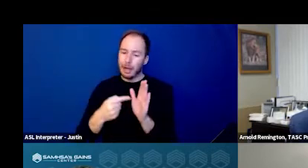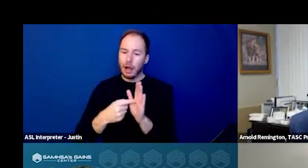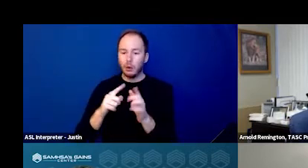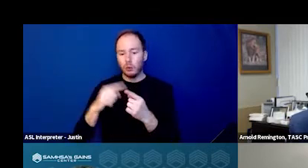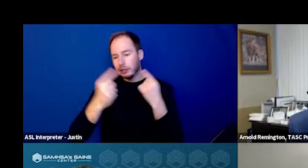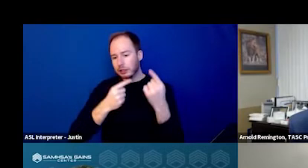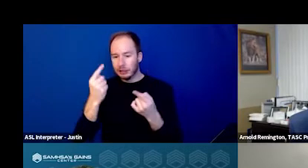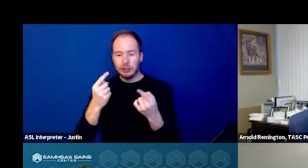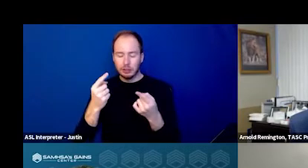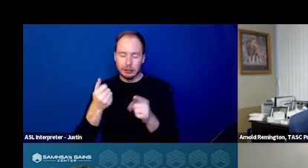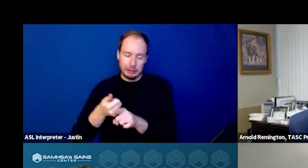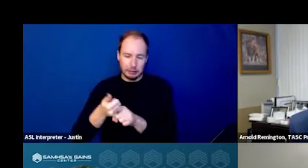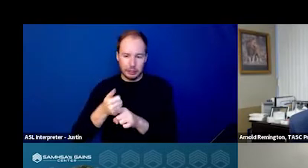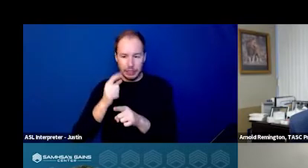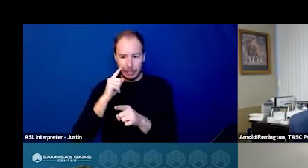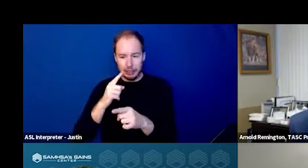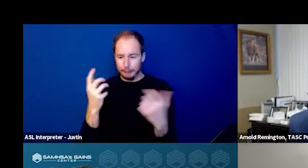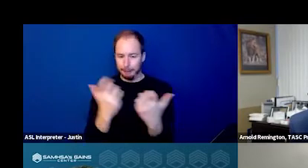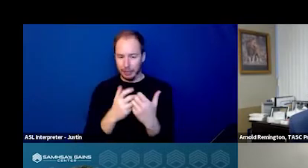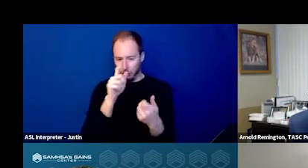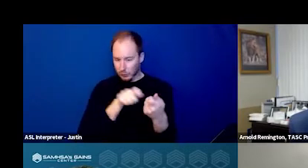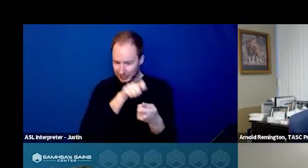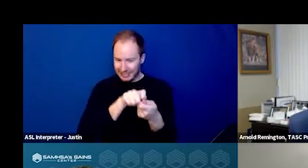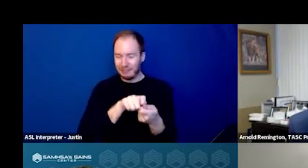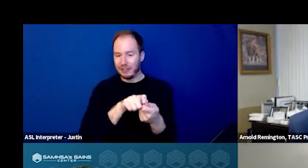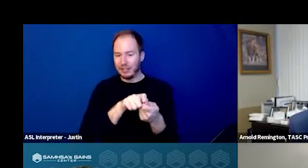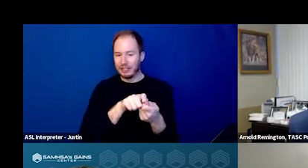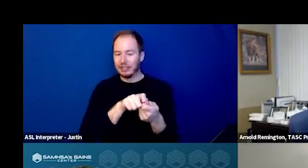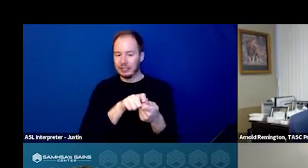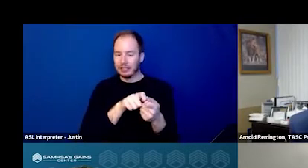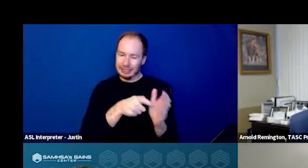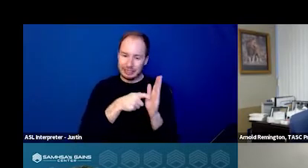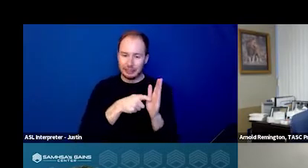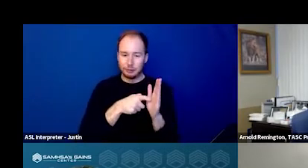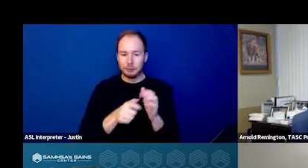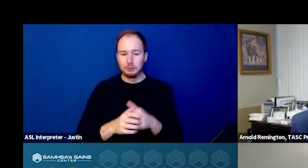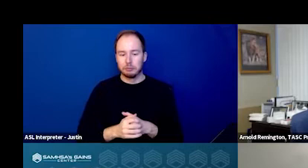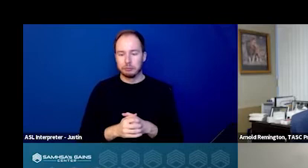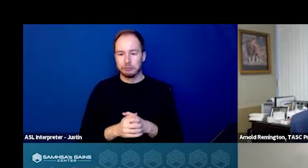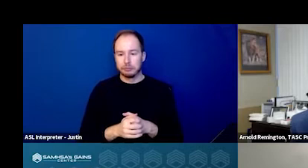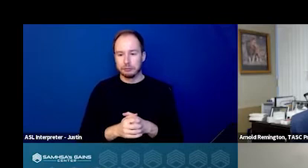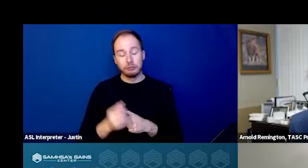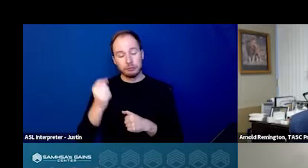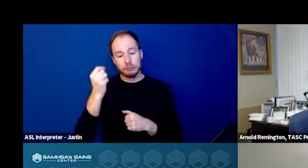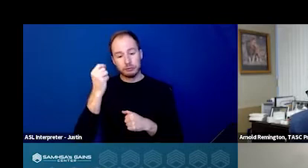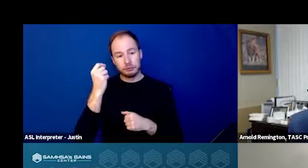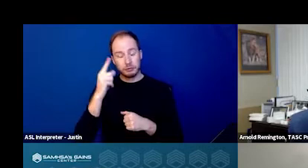And it's, again, it's tailored to meet a specific need, but also very, very effective